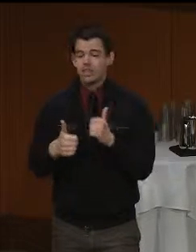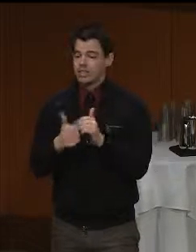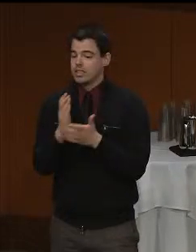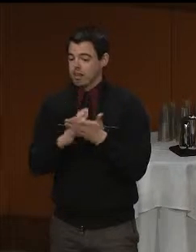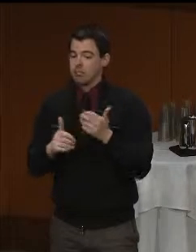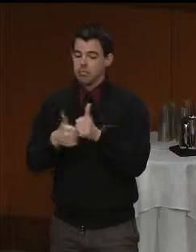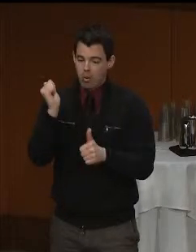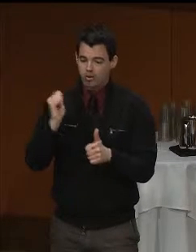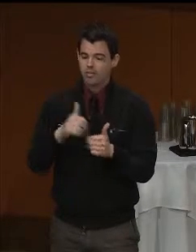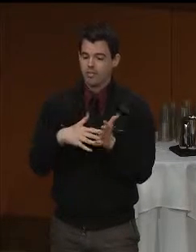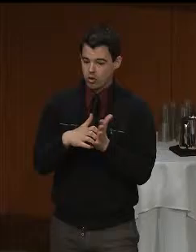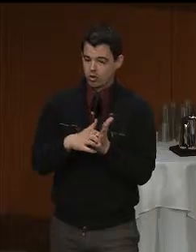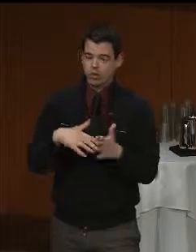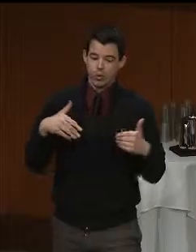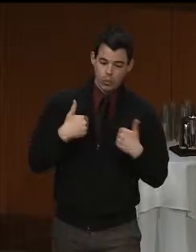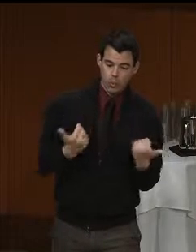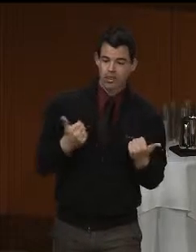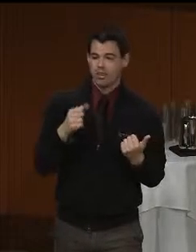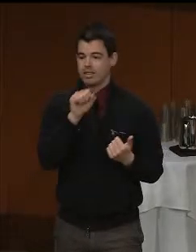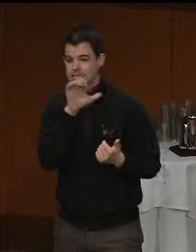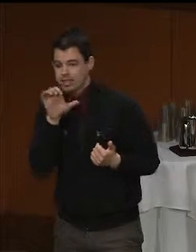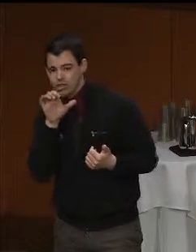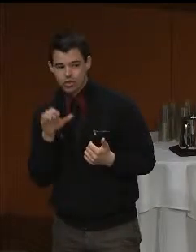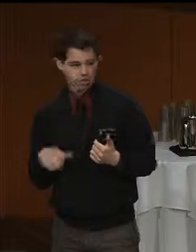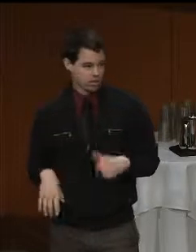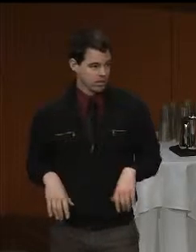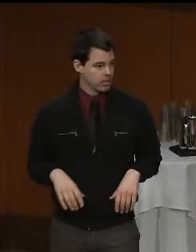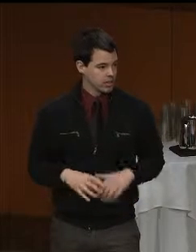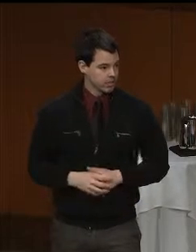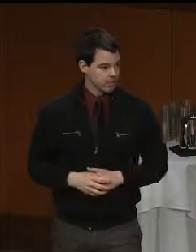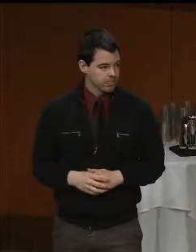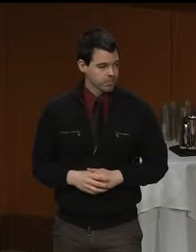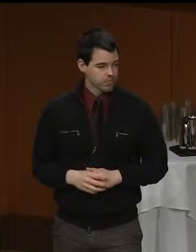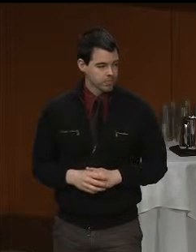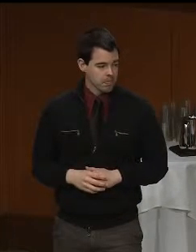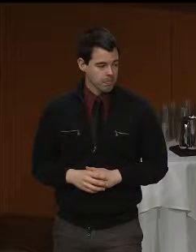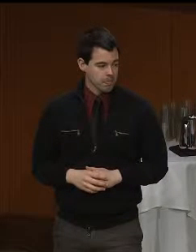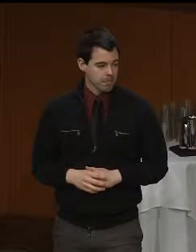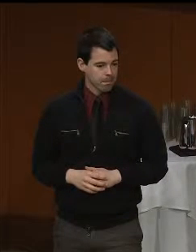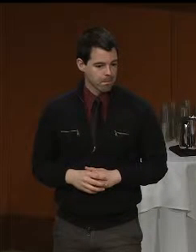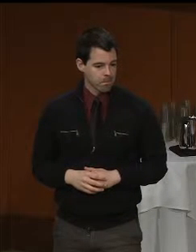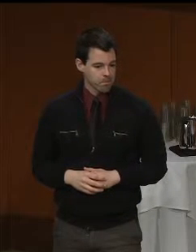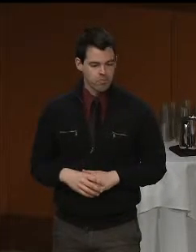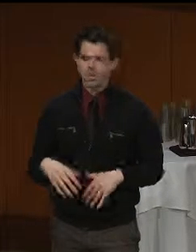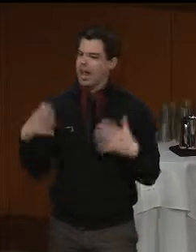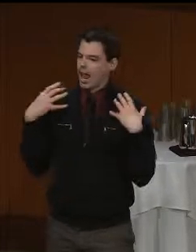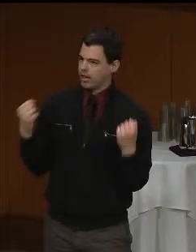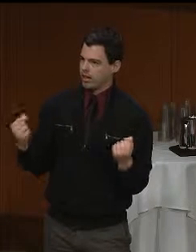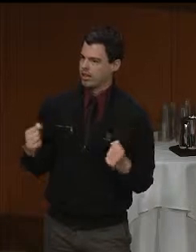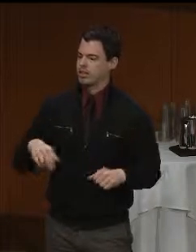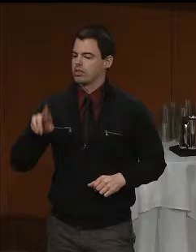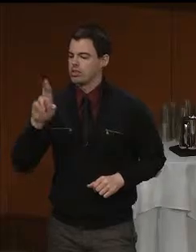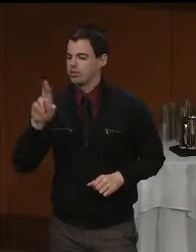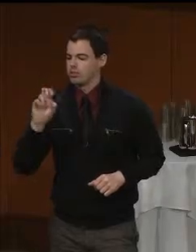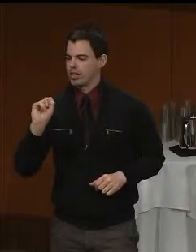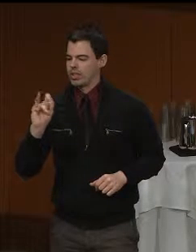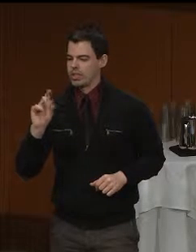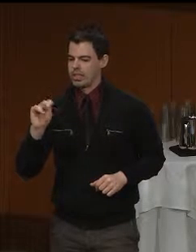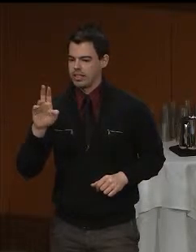Three small but powerful words guide my interactions, health, resilience and independence.